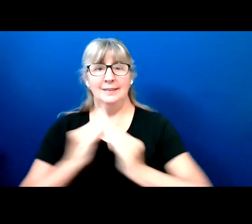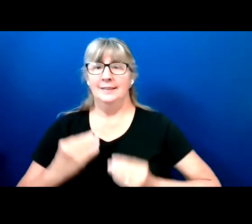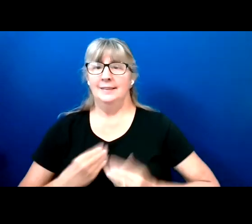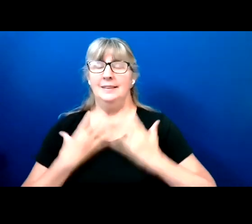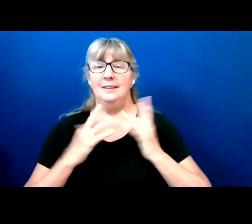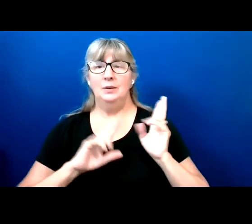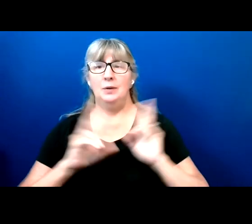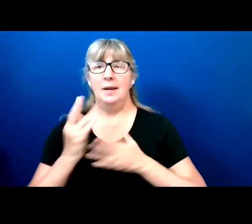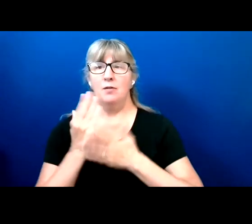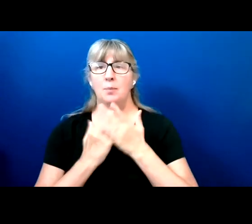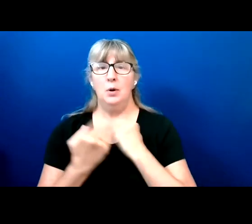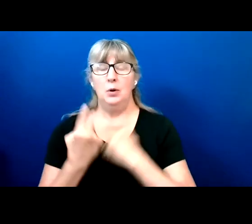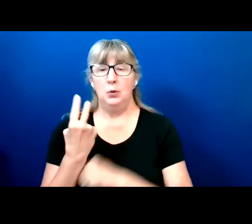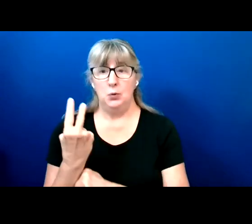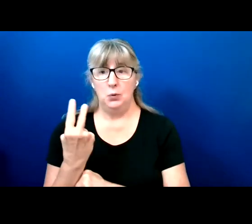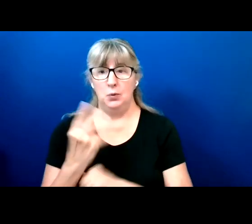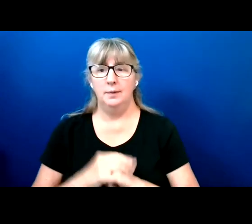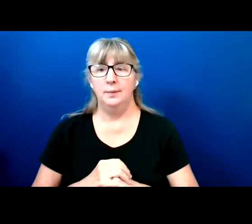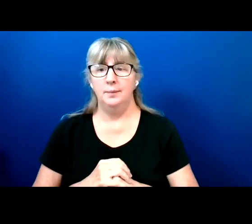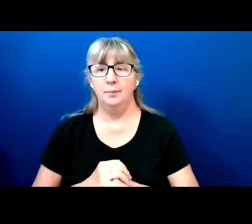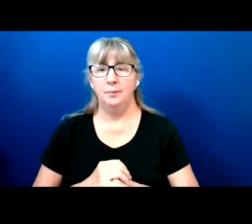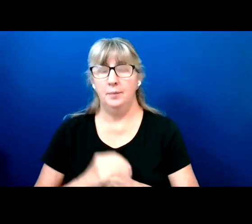If you're joining us for the first time, welcome.